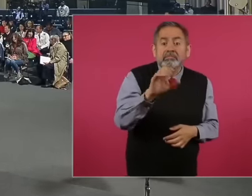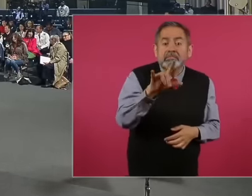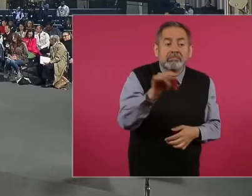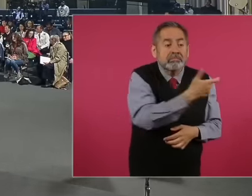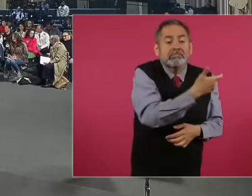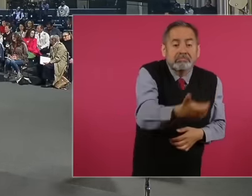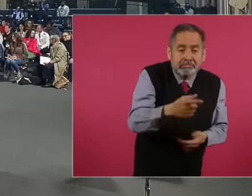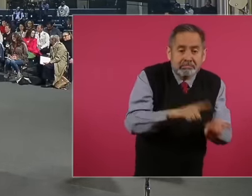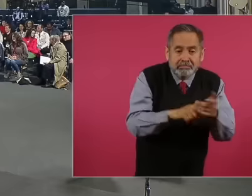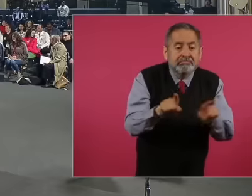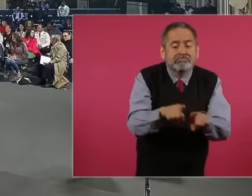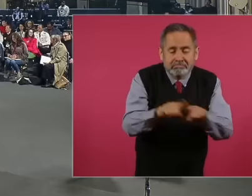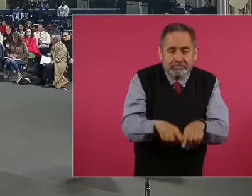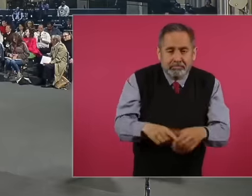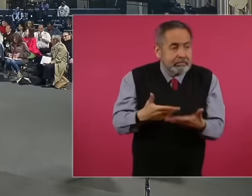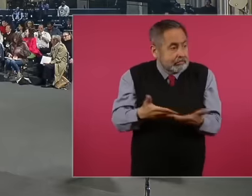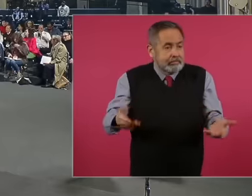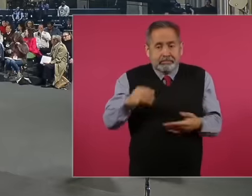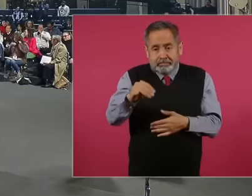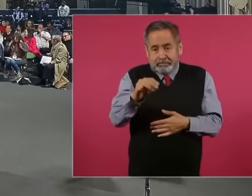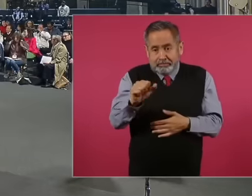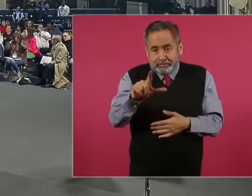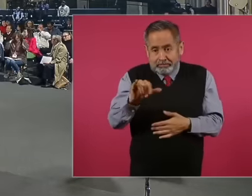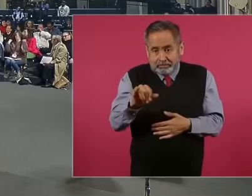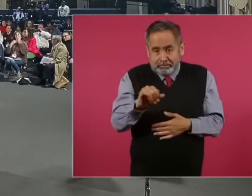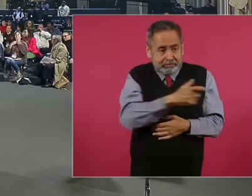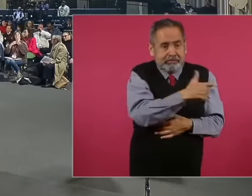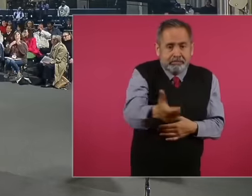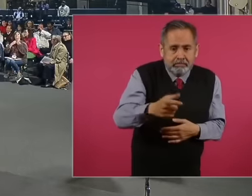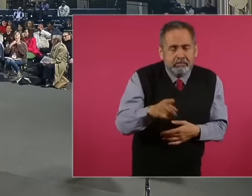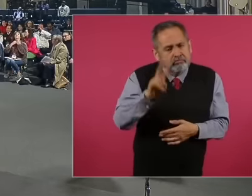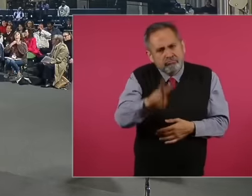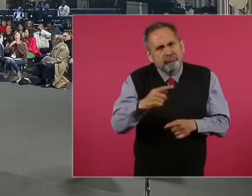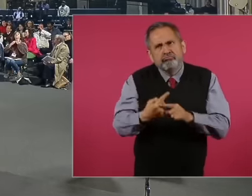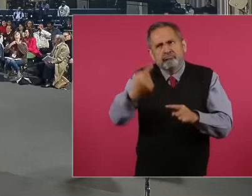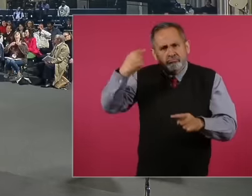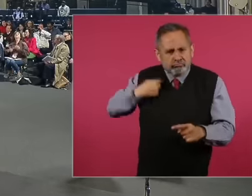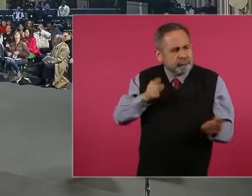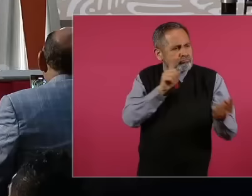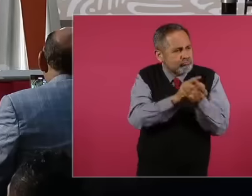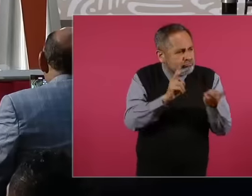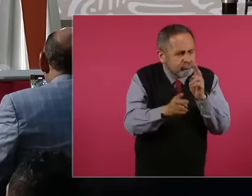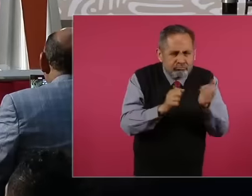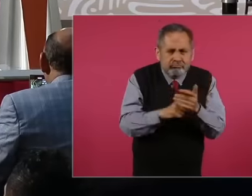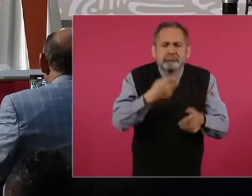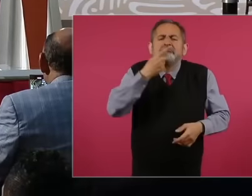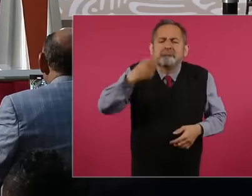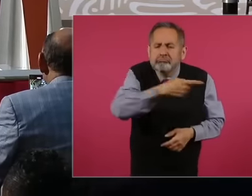me They bring him with burning him and by the way I saw him at the end of the week there at the event and you know what he said